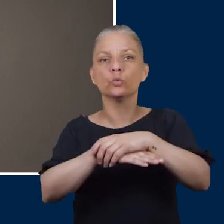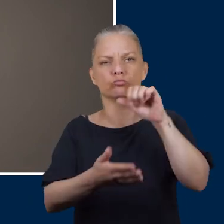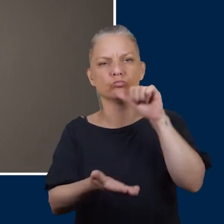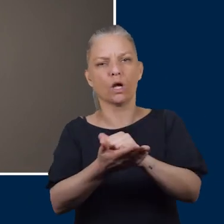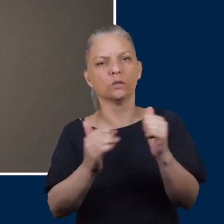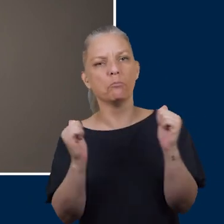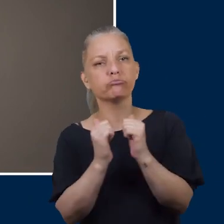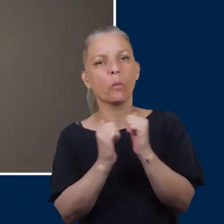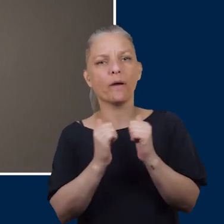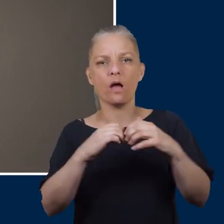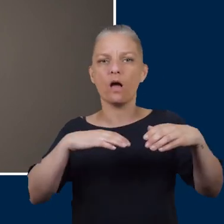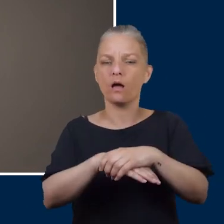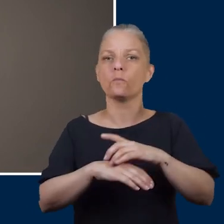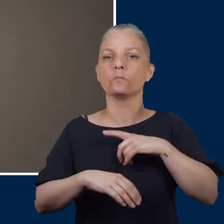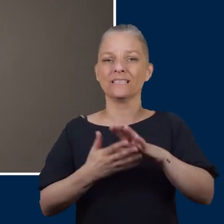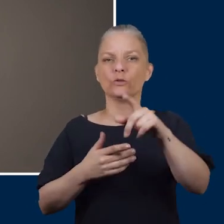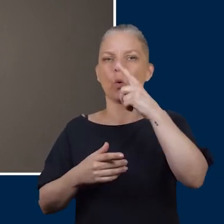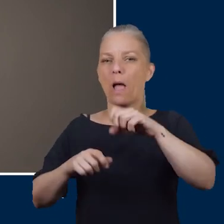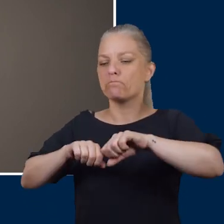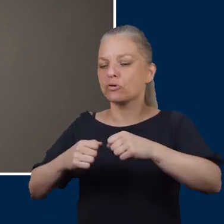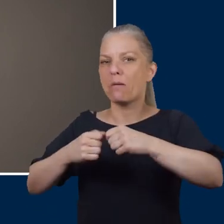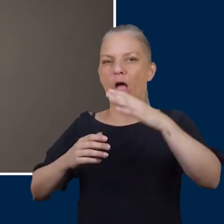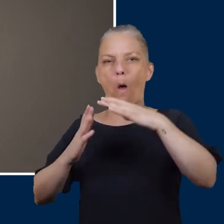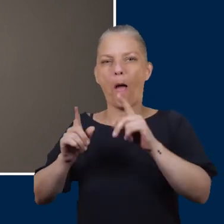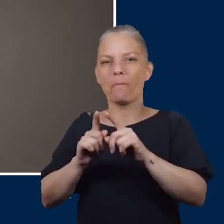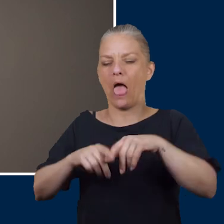footwear is appropriate and that you break them in gently at home before exercising.